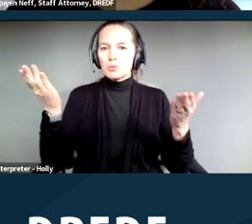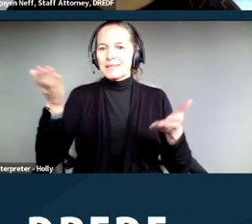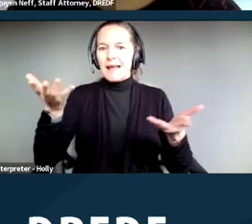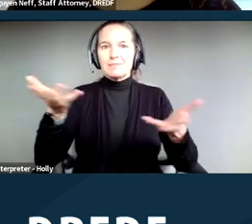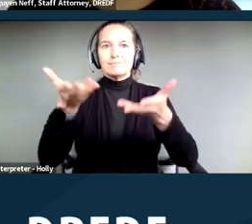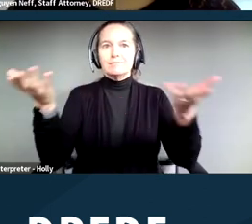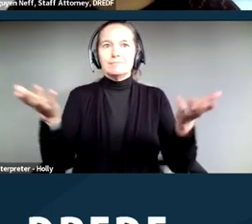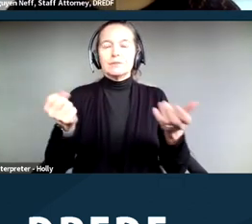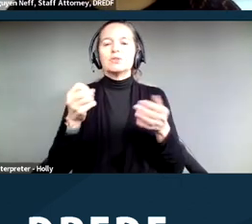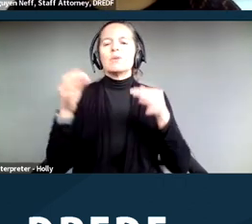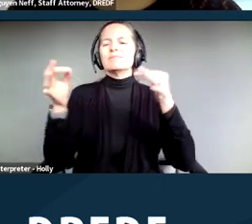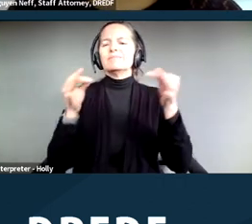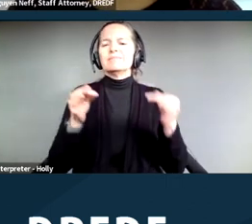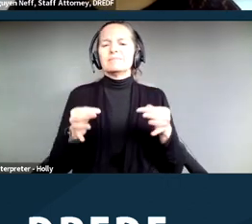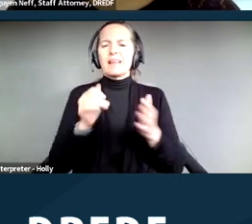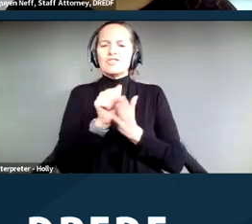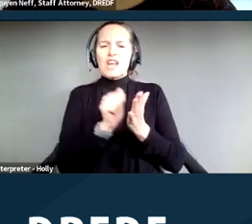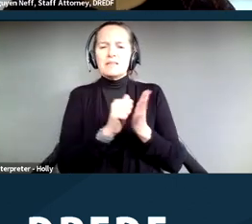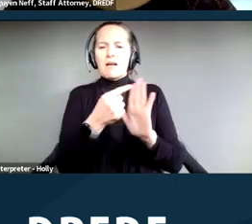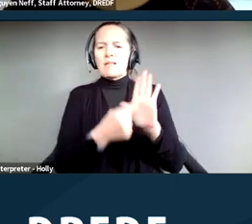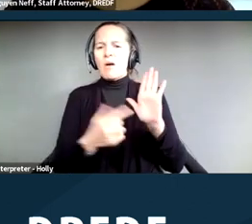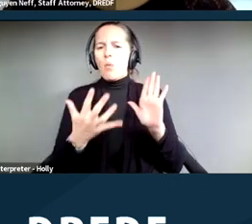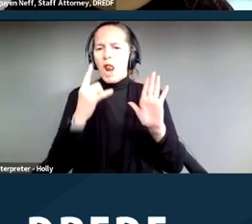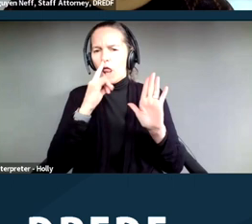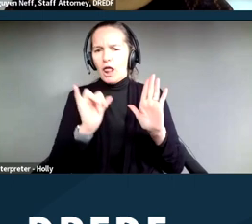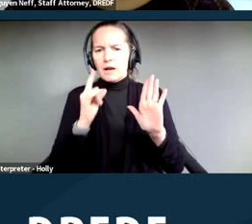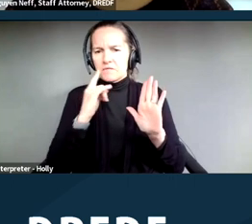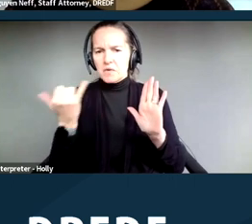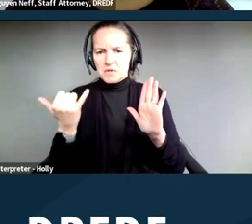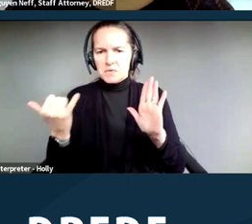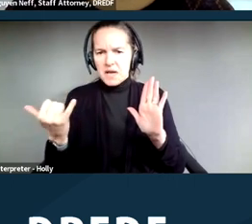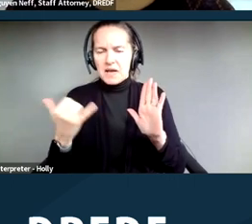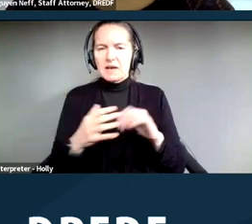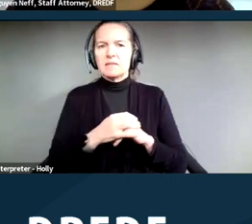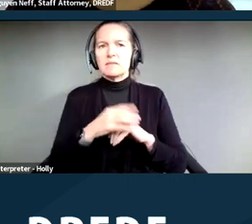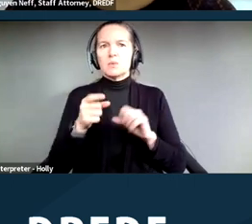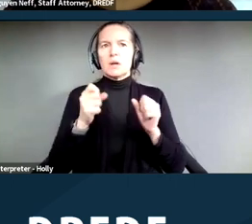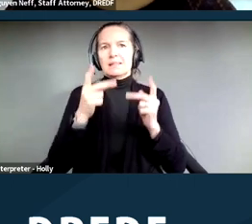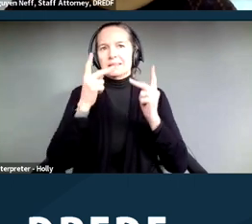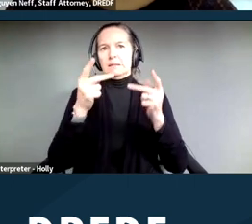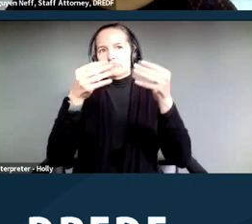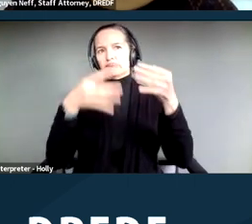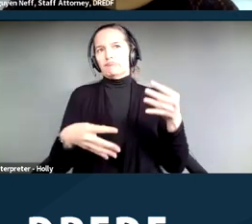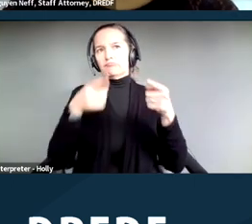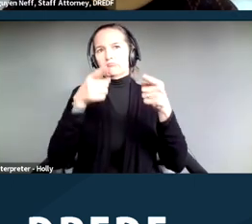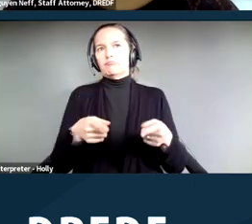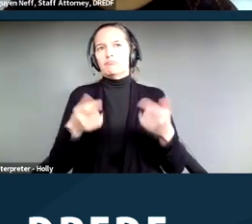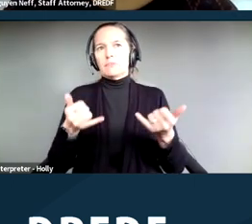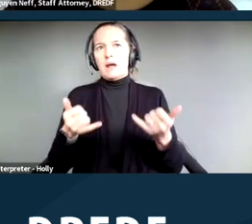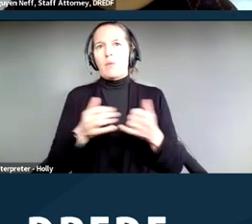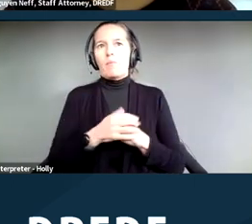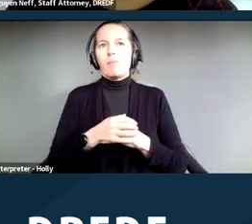the agenda real quick, so you can see the road map for the training, this is going to be a